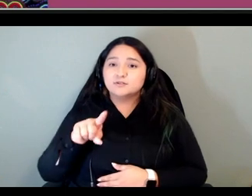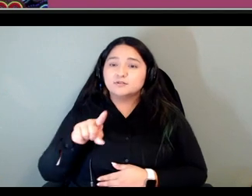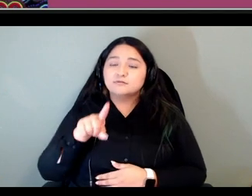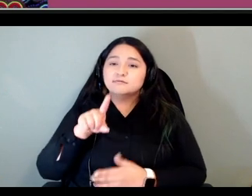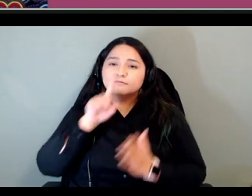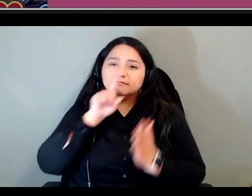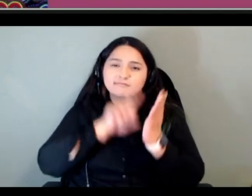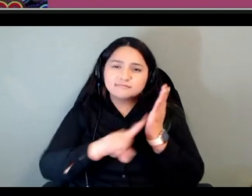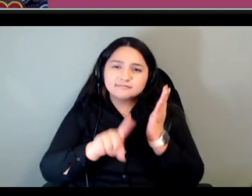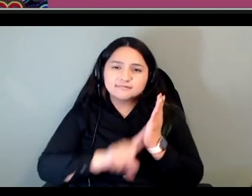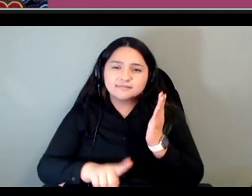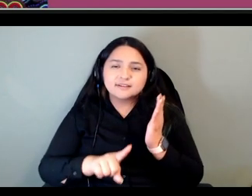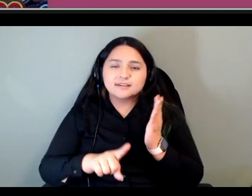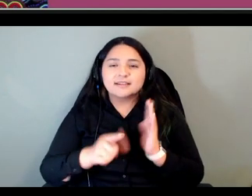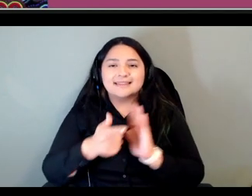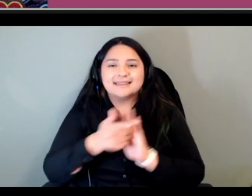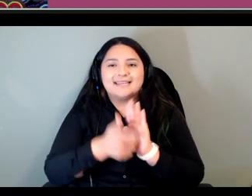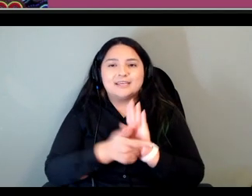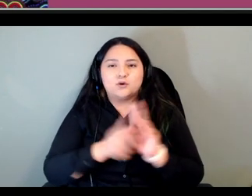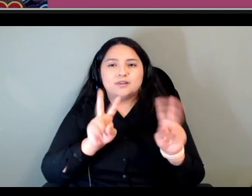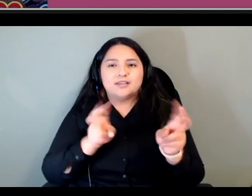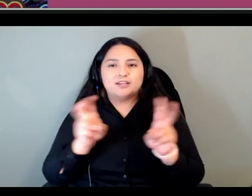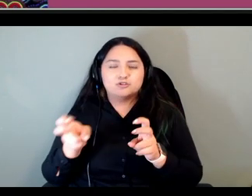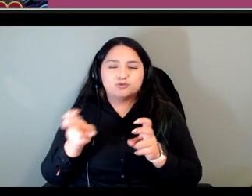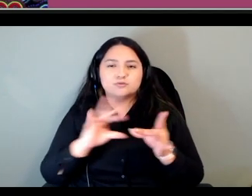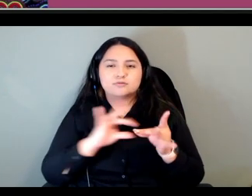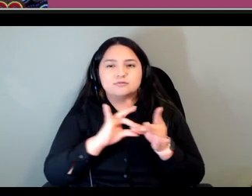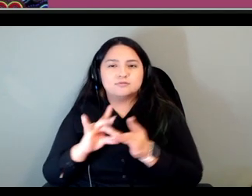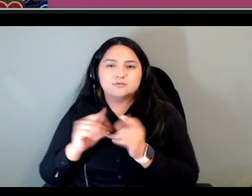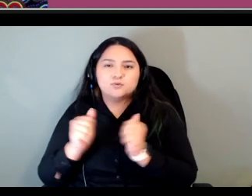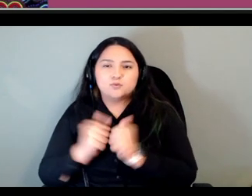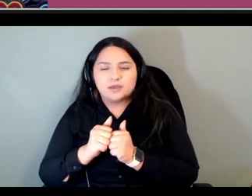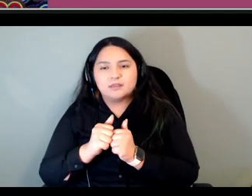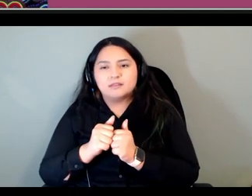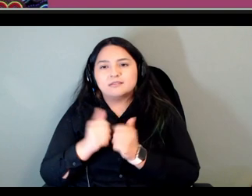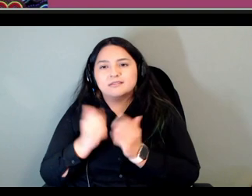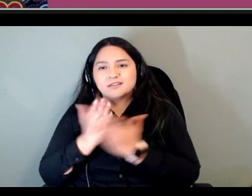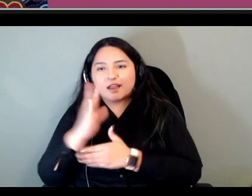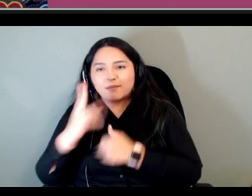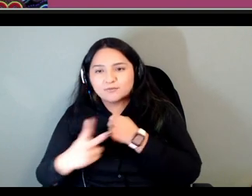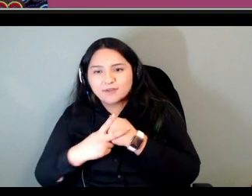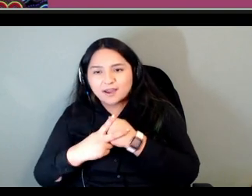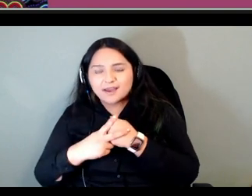intellectual property copyright and data sovereignty very early on that you have in-depth discussions